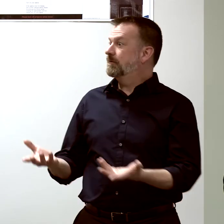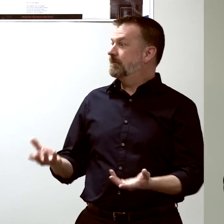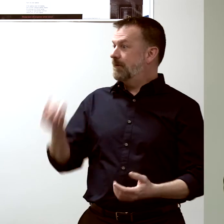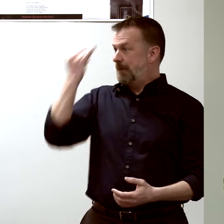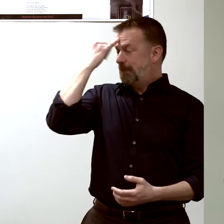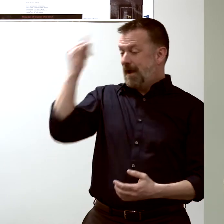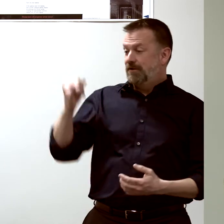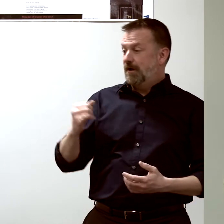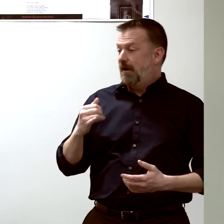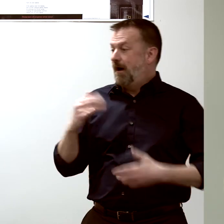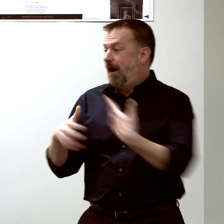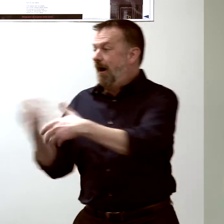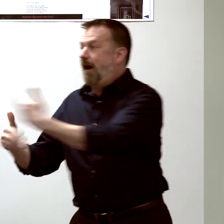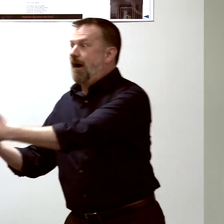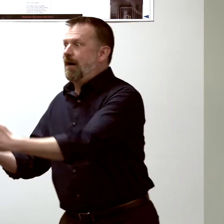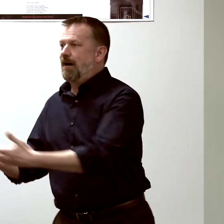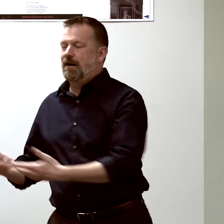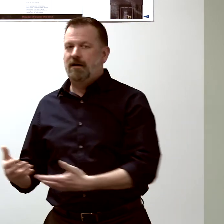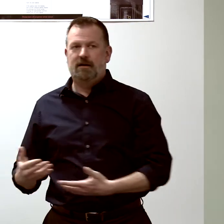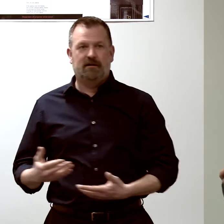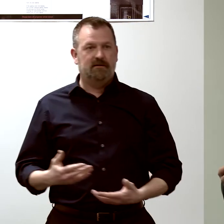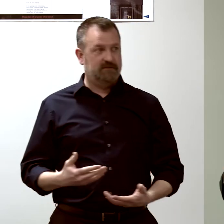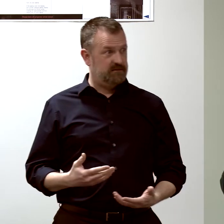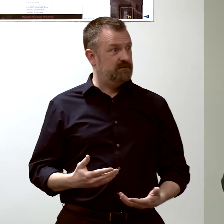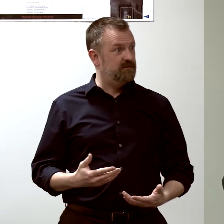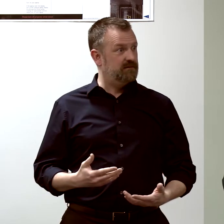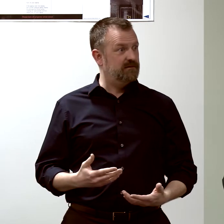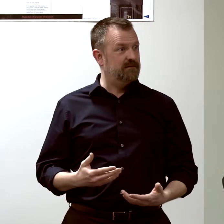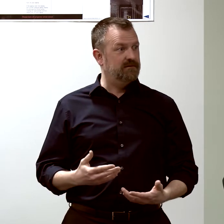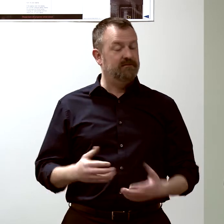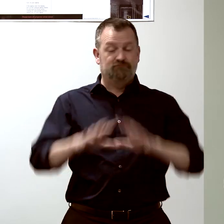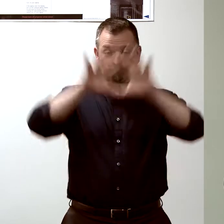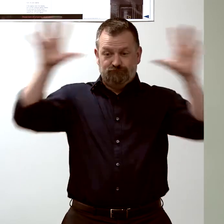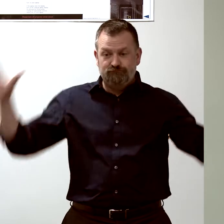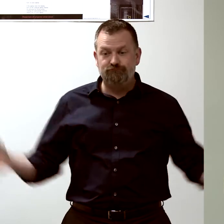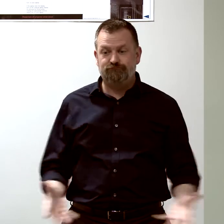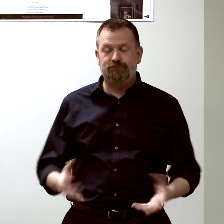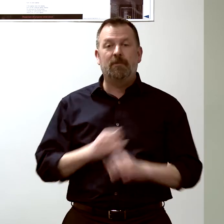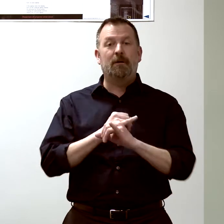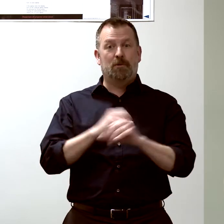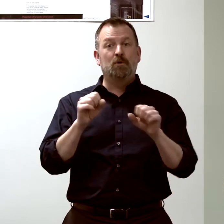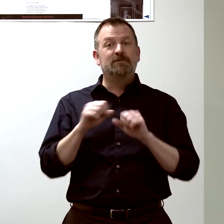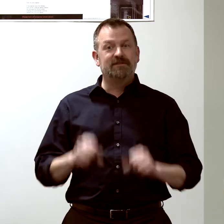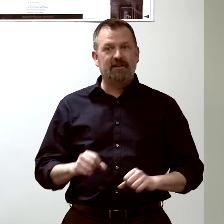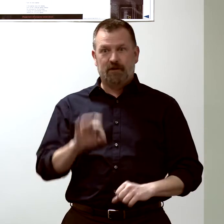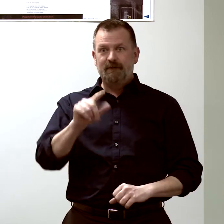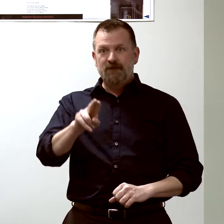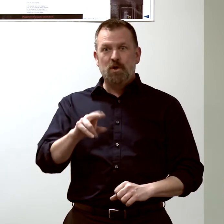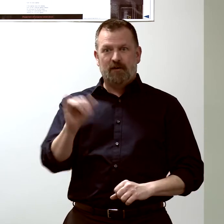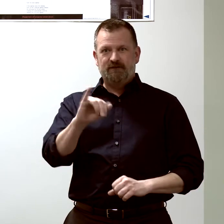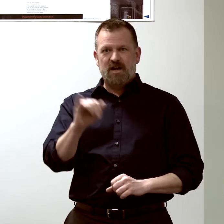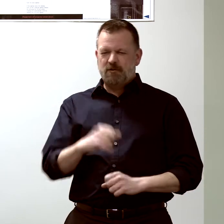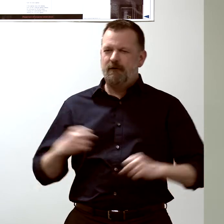will help the immune system fight the flu infection much faster.